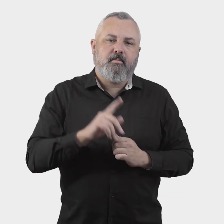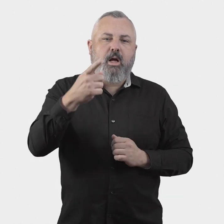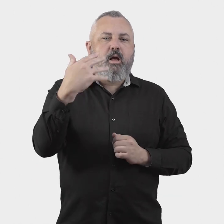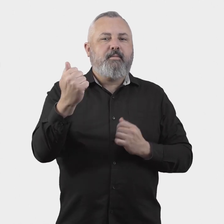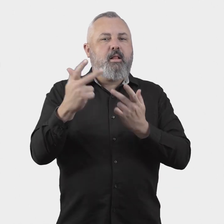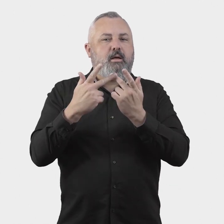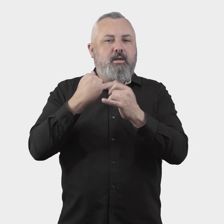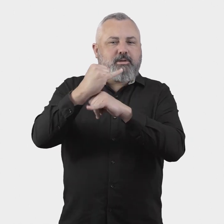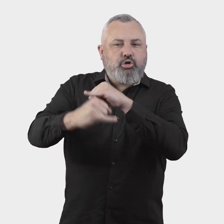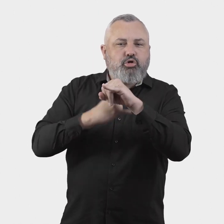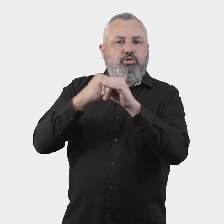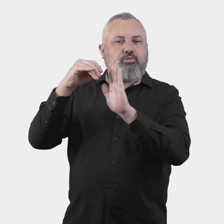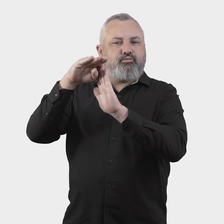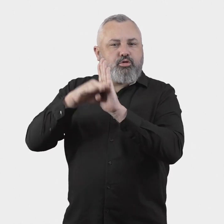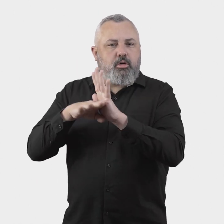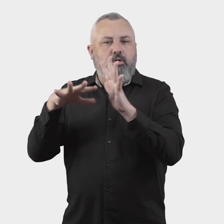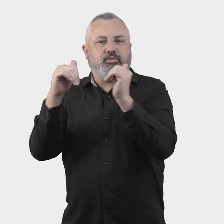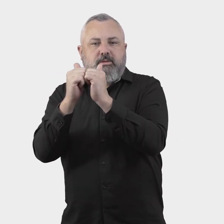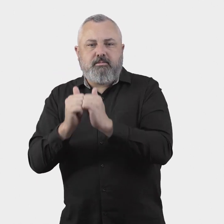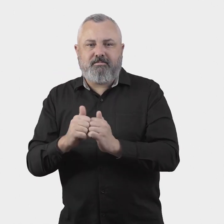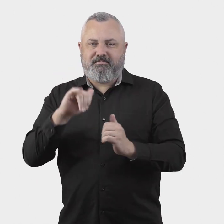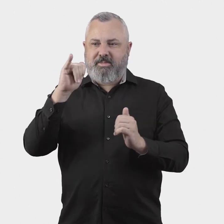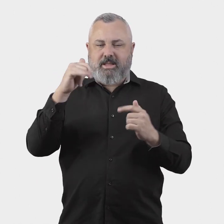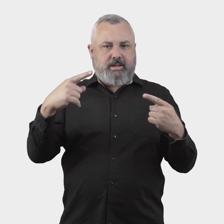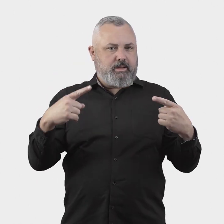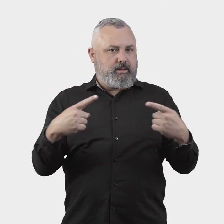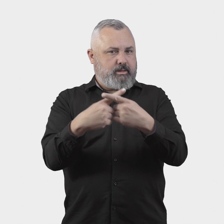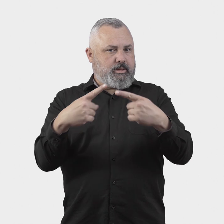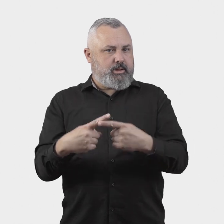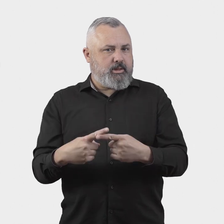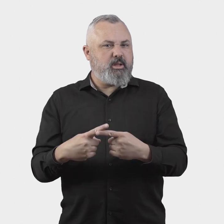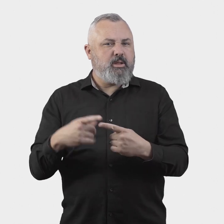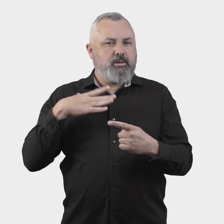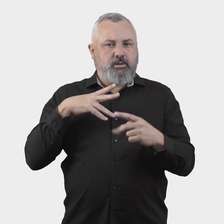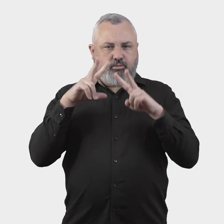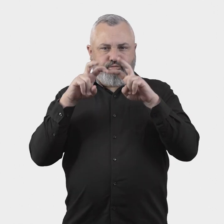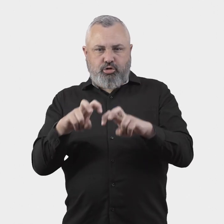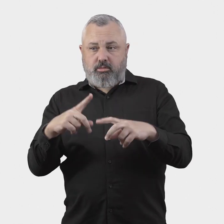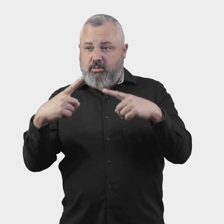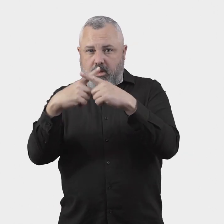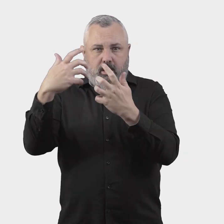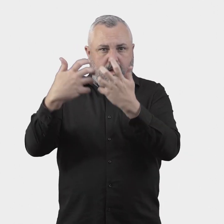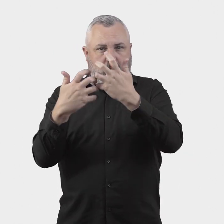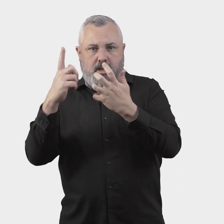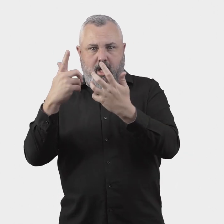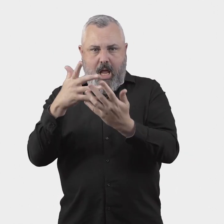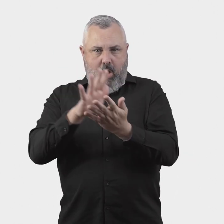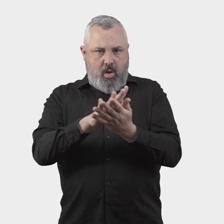However, the application of the scheme to international airlines will need to have regard to Australia’s international obligations, including under relevant treaties and international air services agreements,